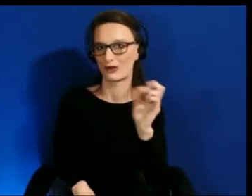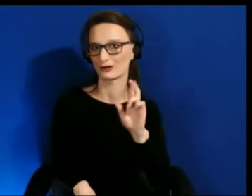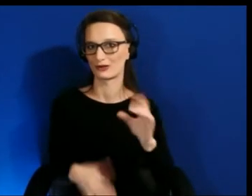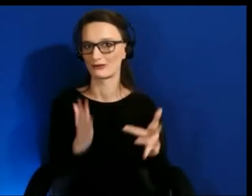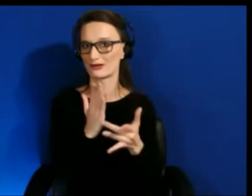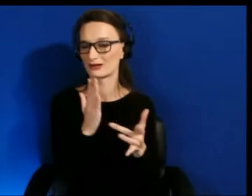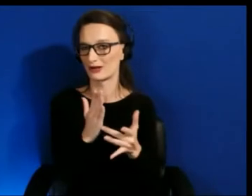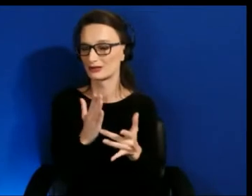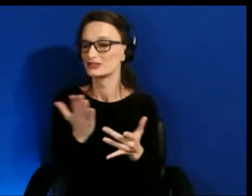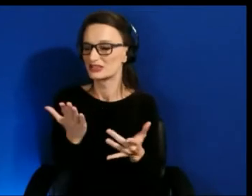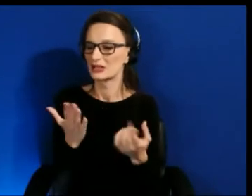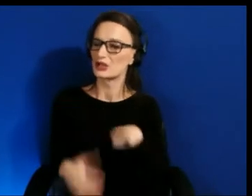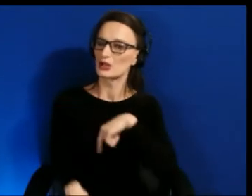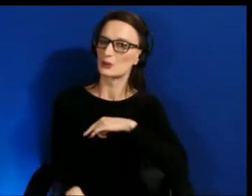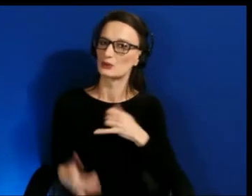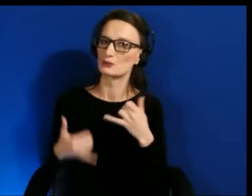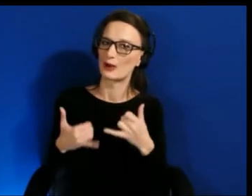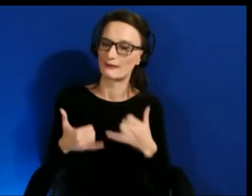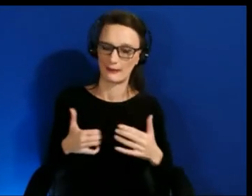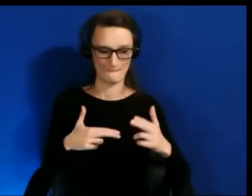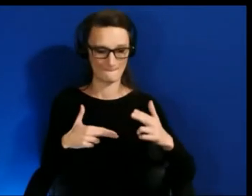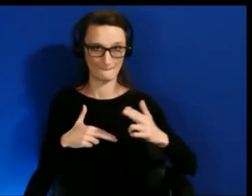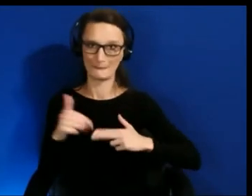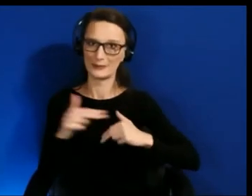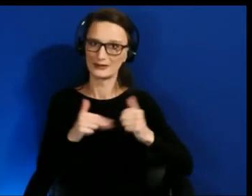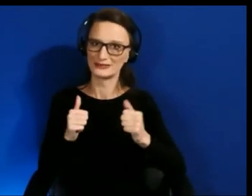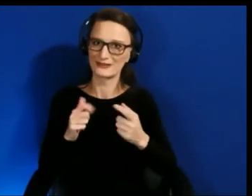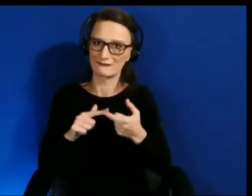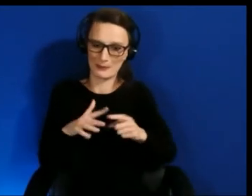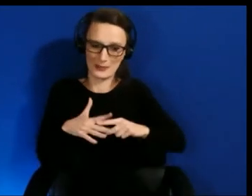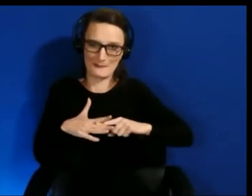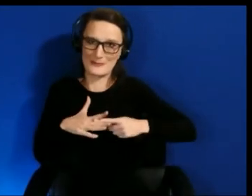the technology from the ground up and this is a really exciting time.